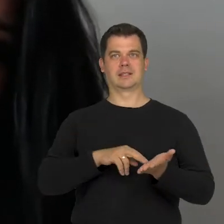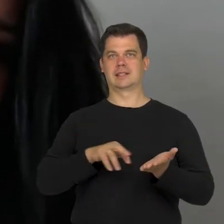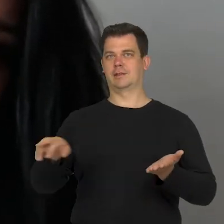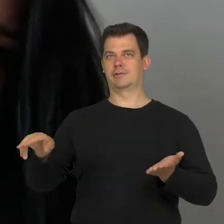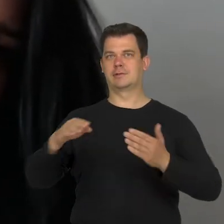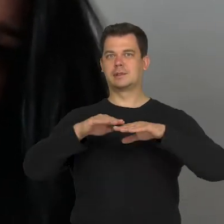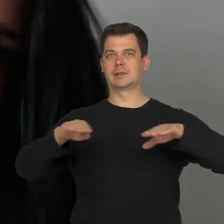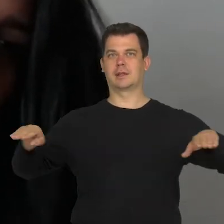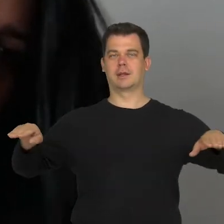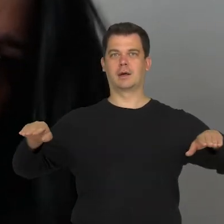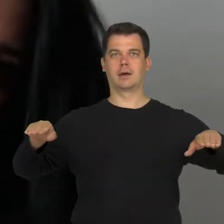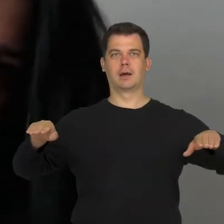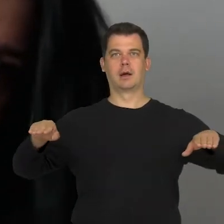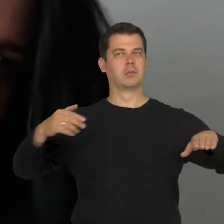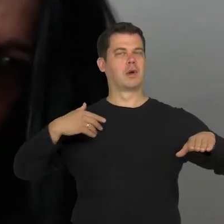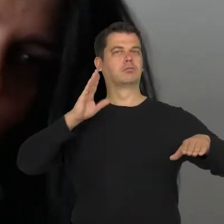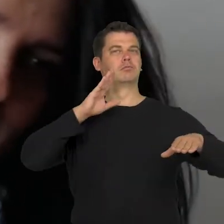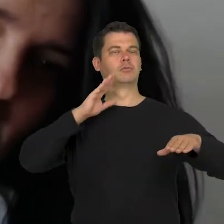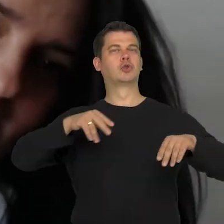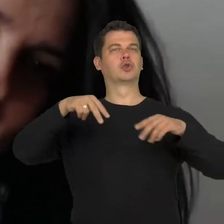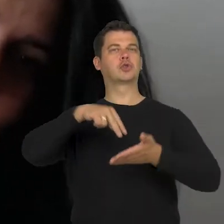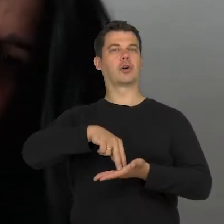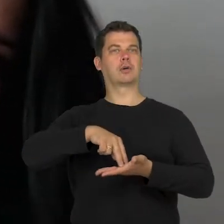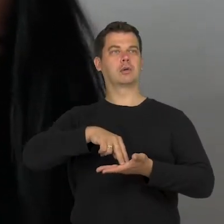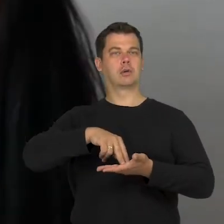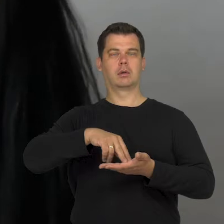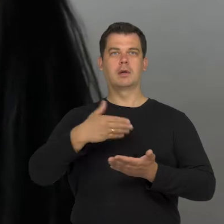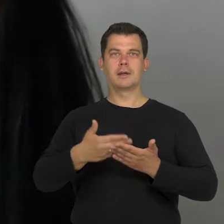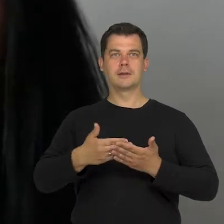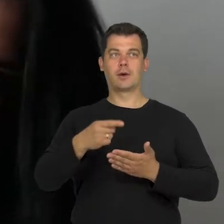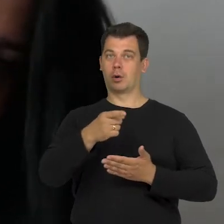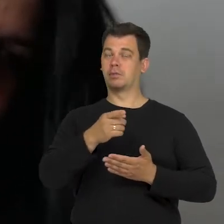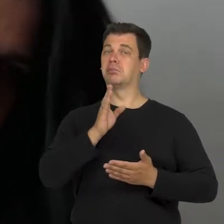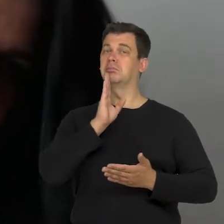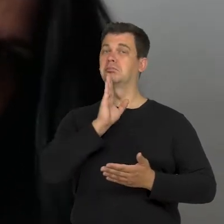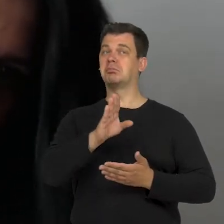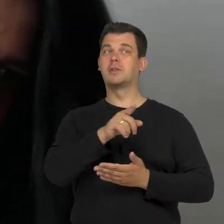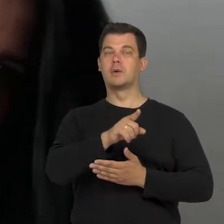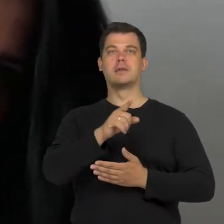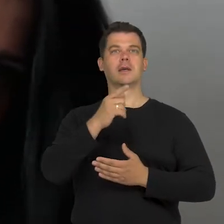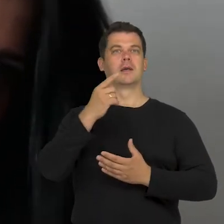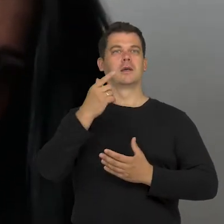To not be removed from the group, just because his expression changed.